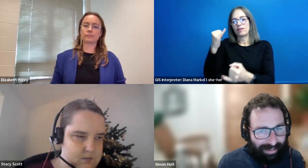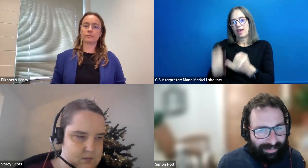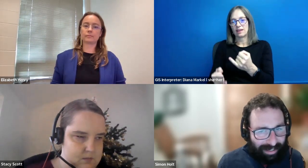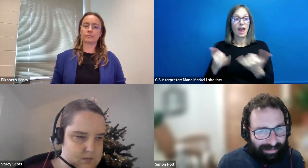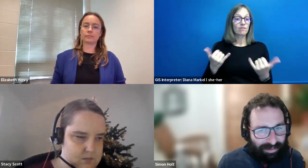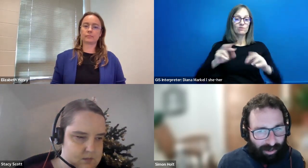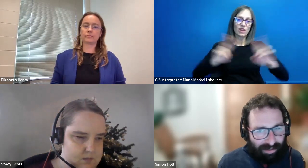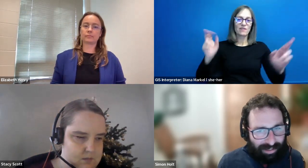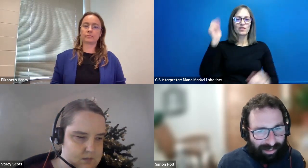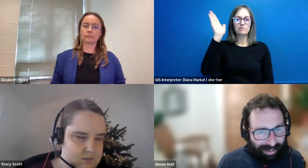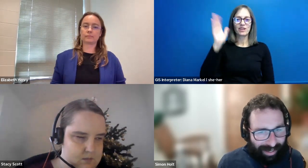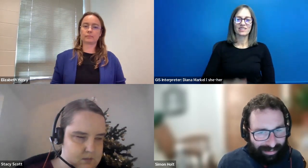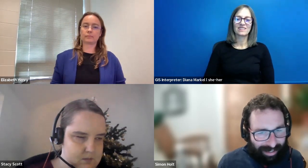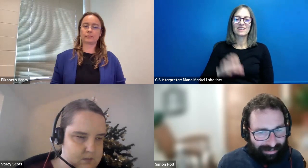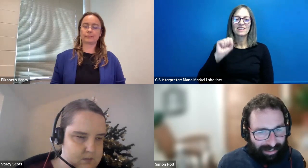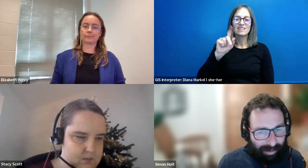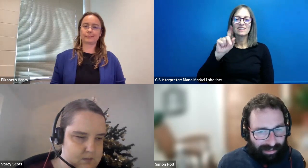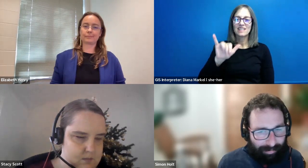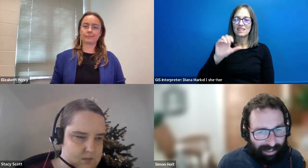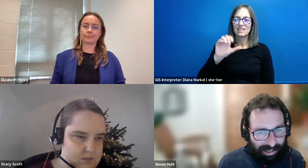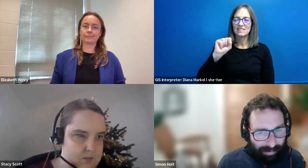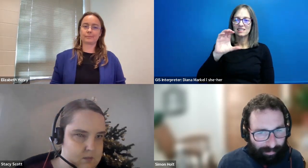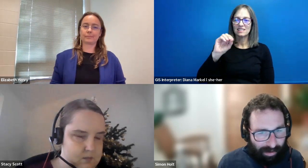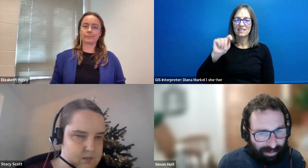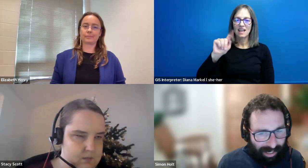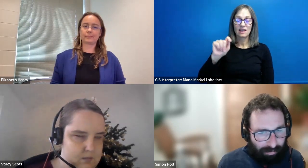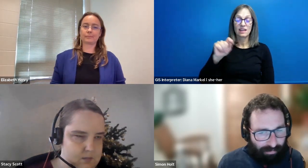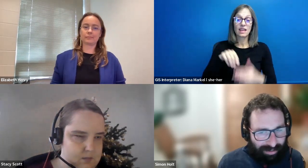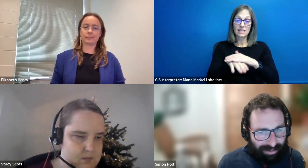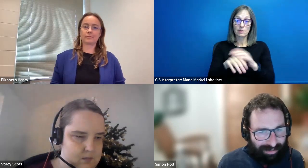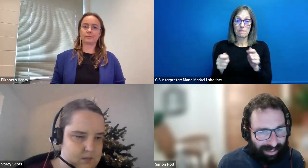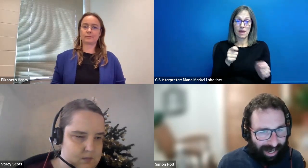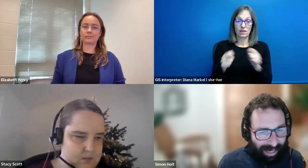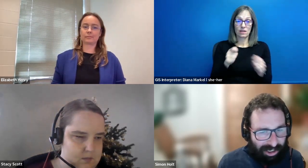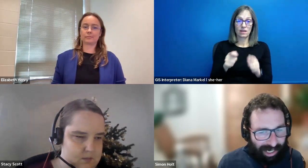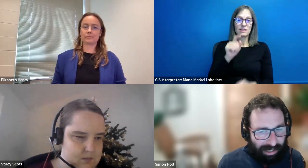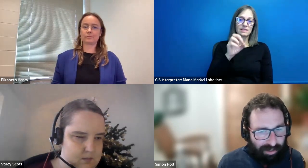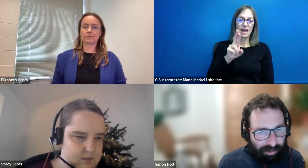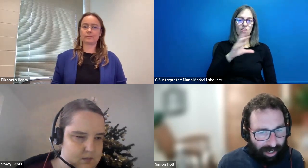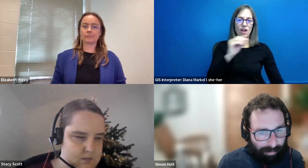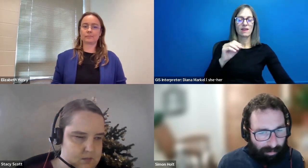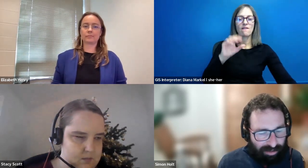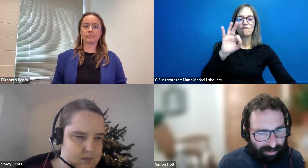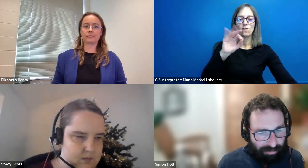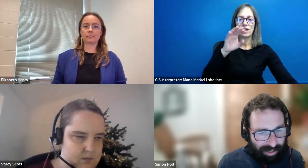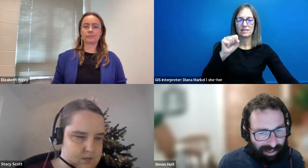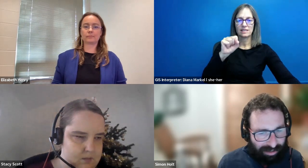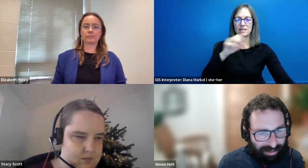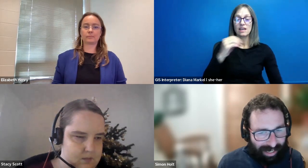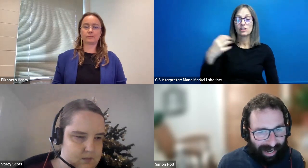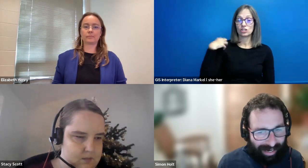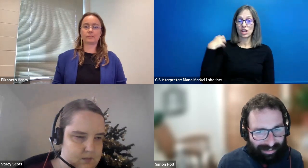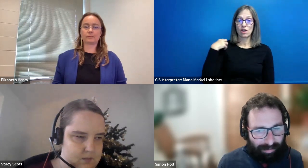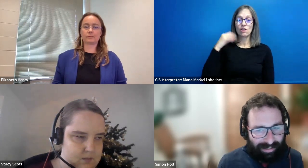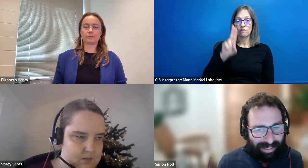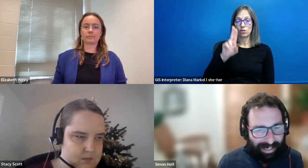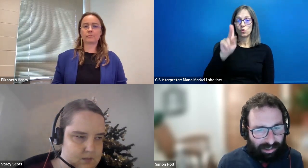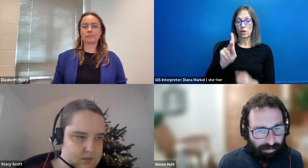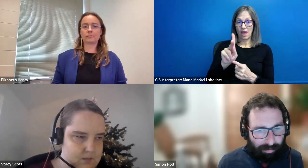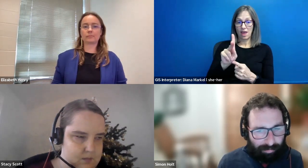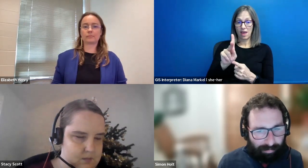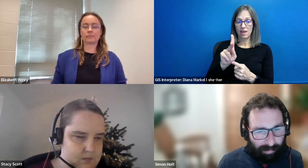Simon Holt: Stacy Scott is accessibility manager for Taylor and Francis and chair of the UK Publishers Association's Accessibility Action Group.